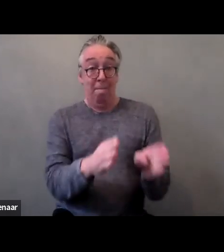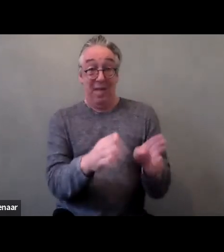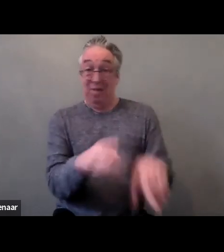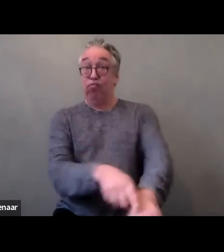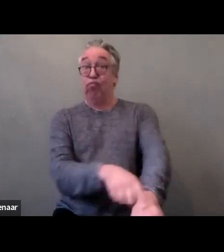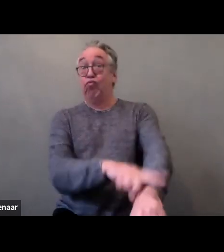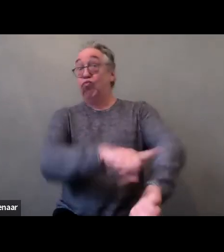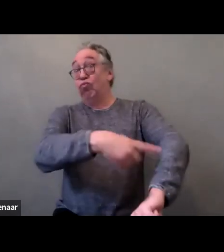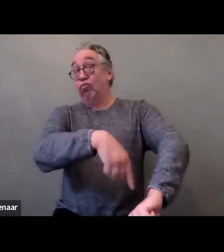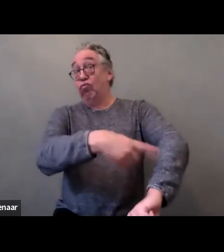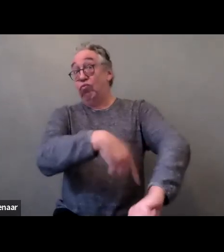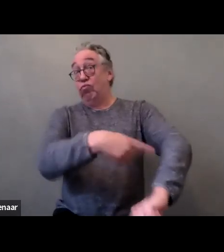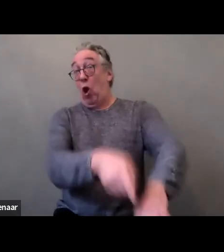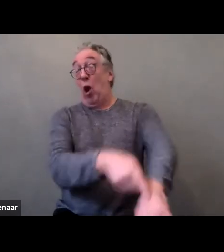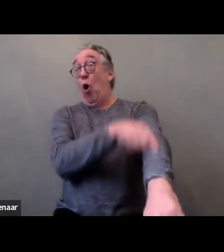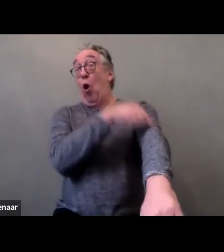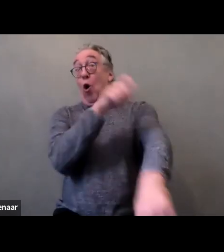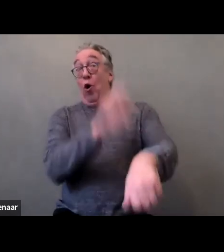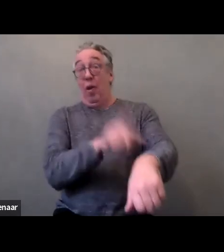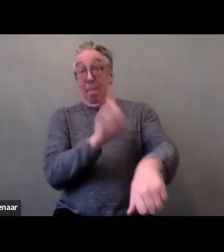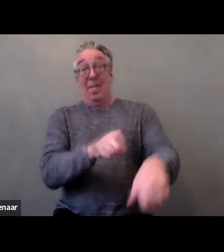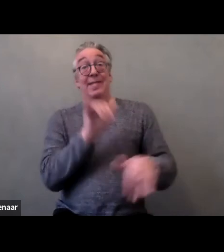had no more nurses or medical carers coming home,